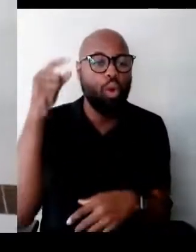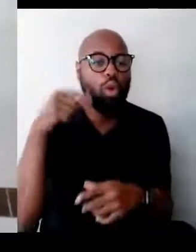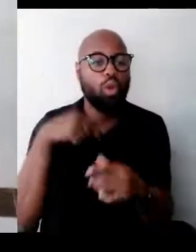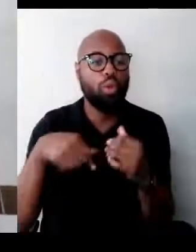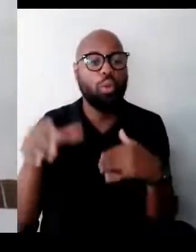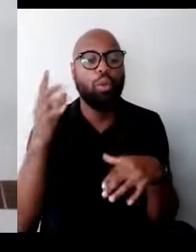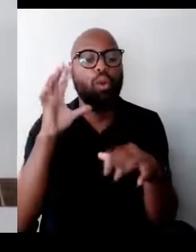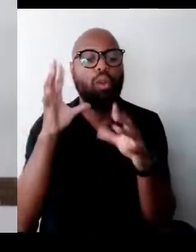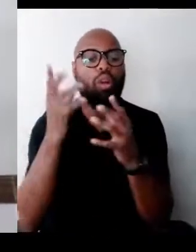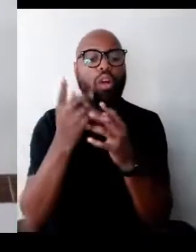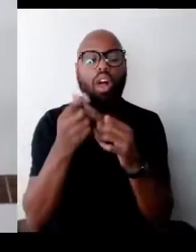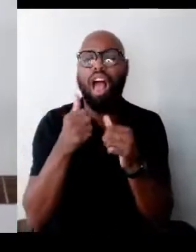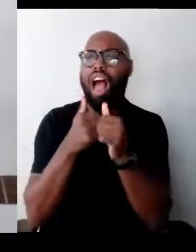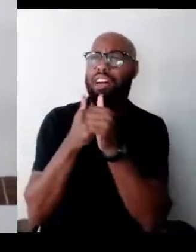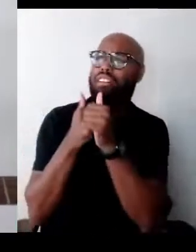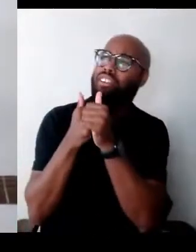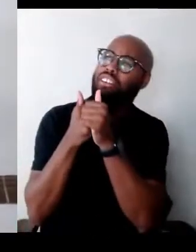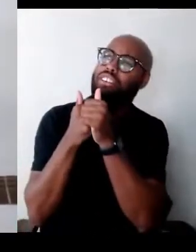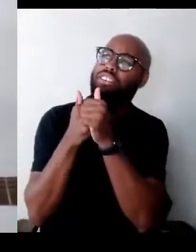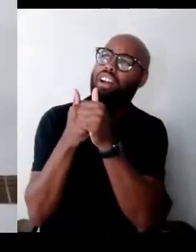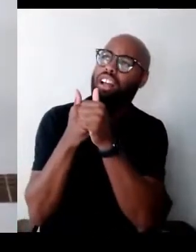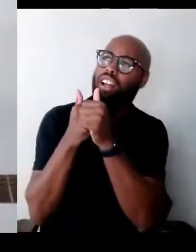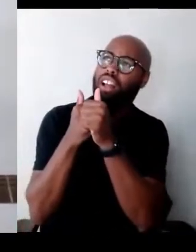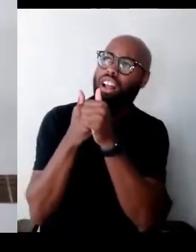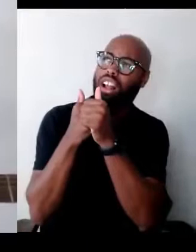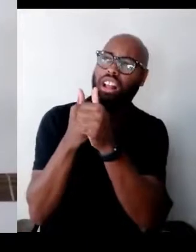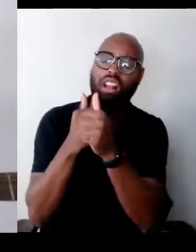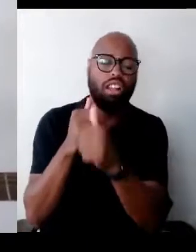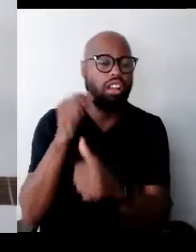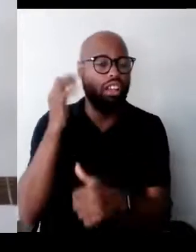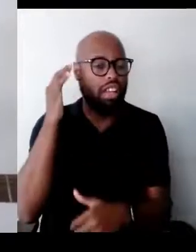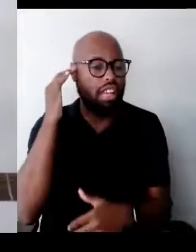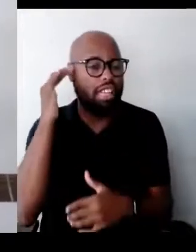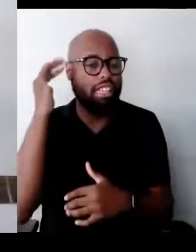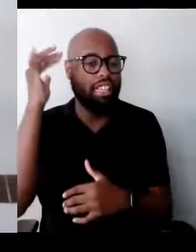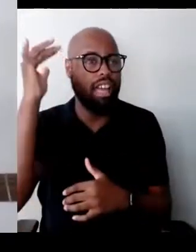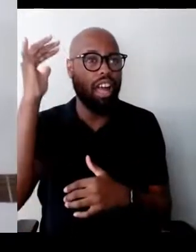I follow, follow the sound